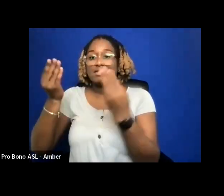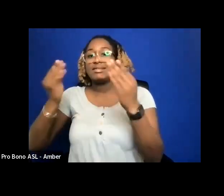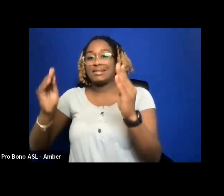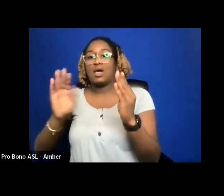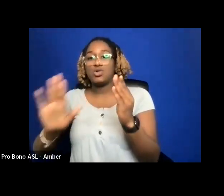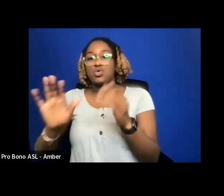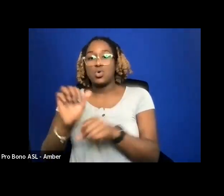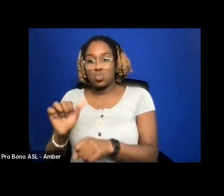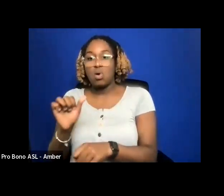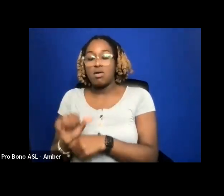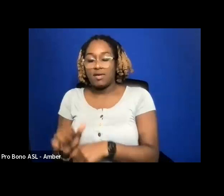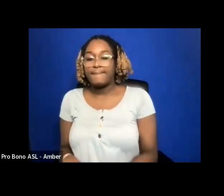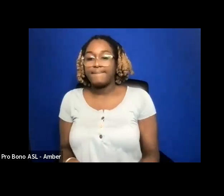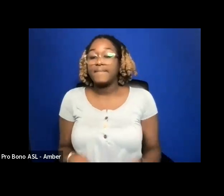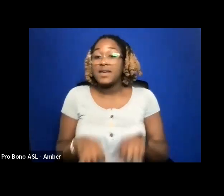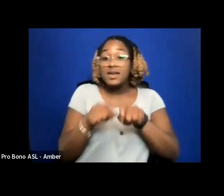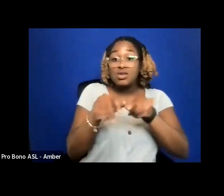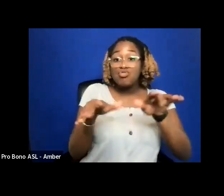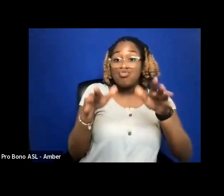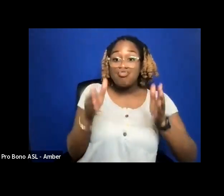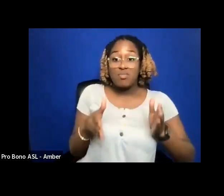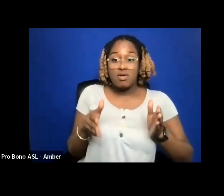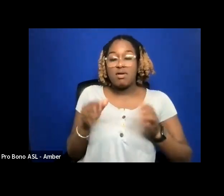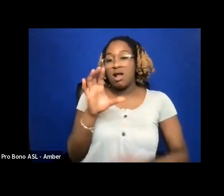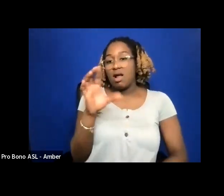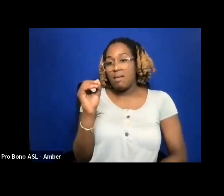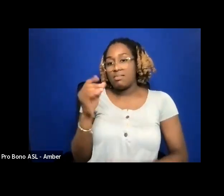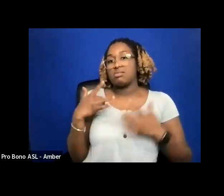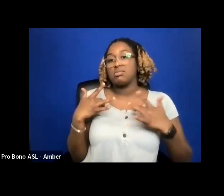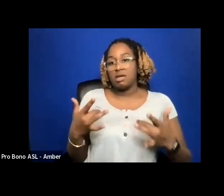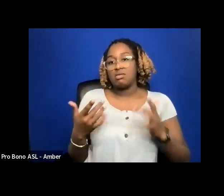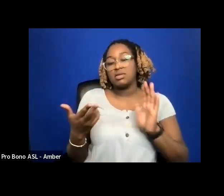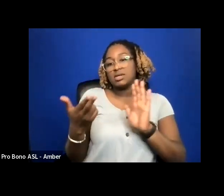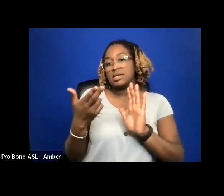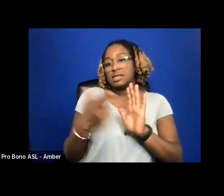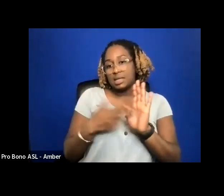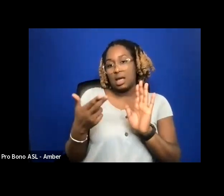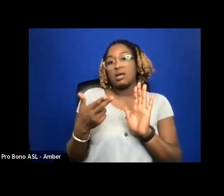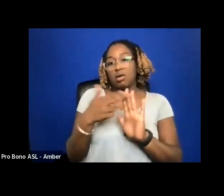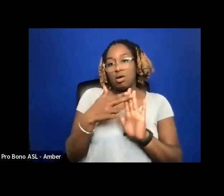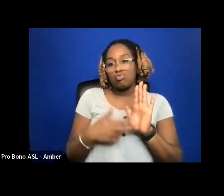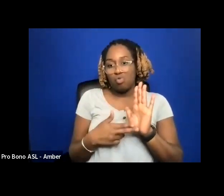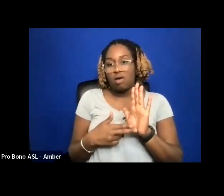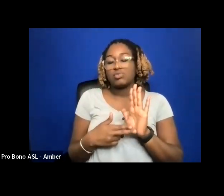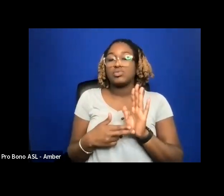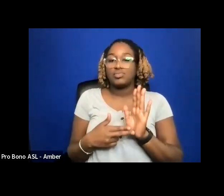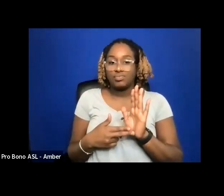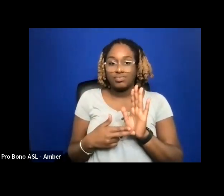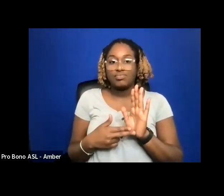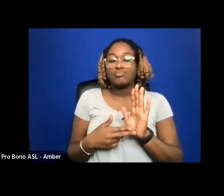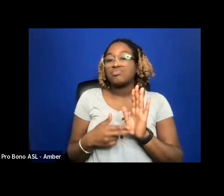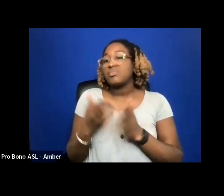DISTRIBUTORS ARE COMPANIES THAT USUALLY SIGN YOU TO A CONTRACT FOR SOME OR ALL OF THE RIGHTS TO YOUR